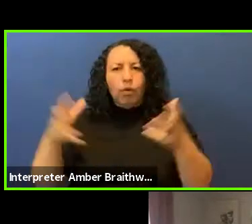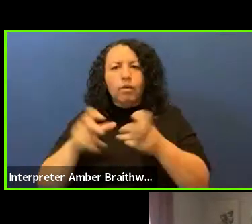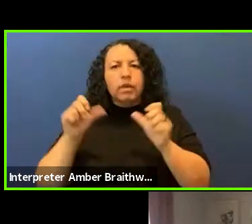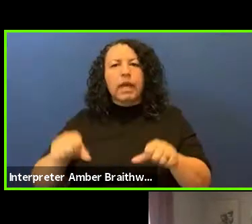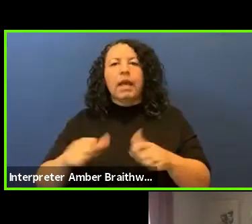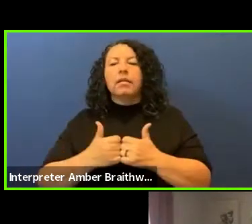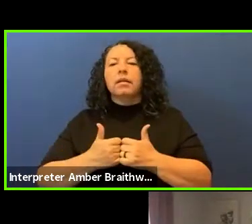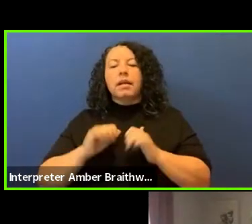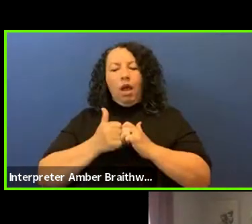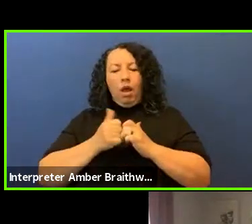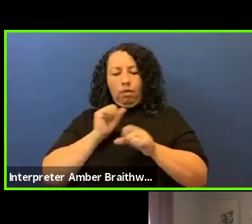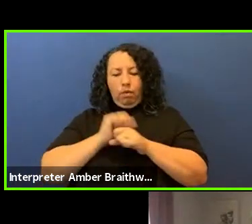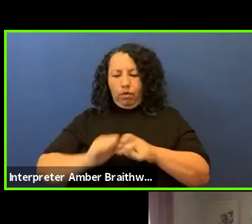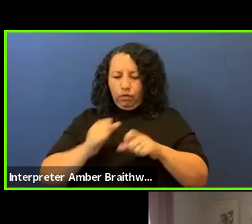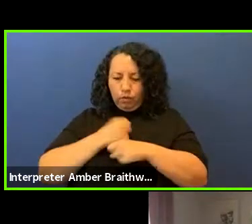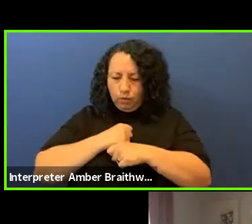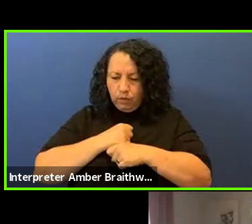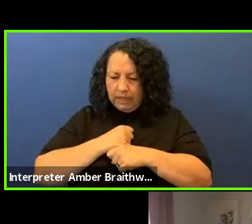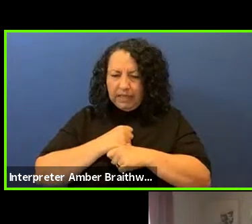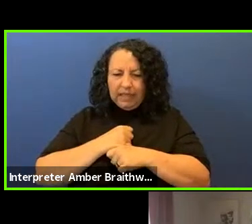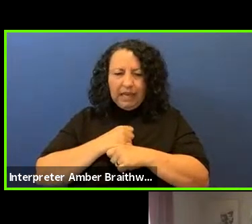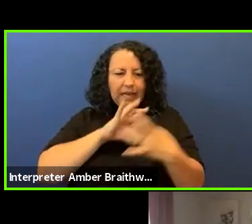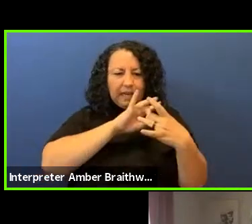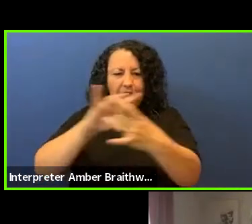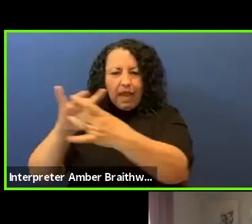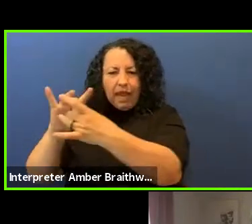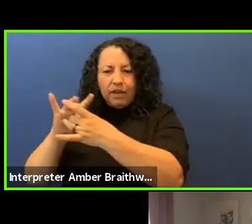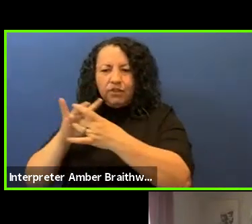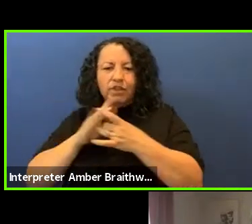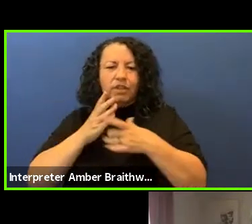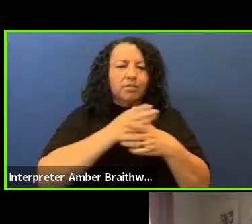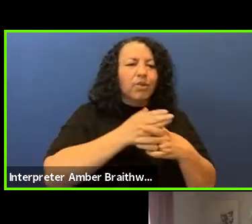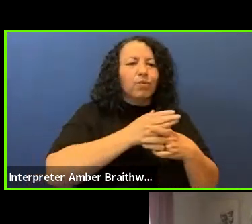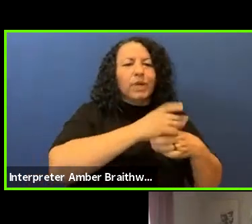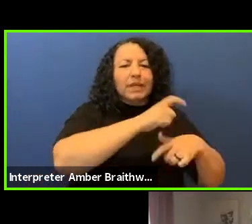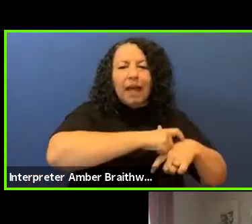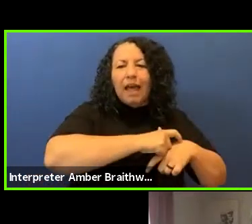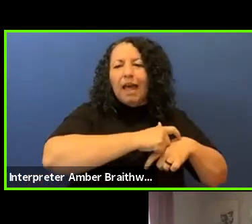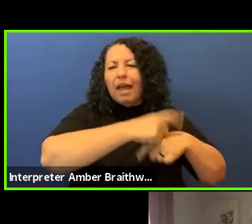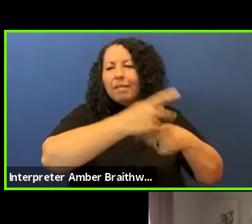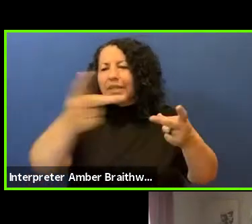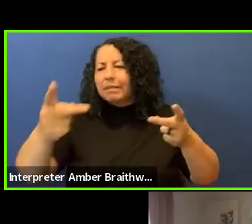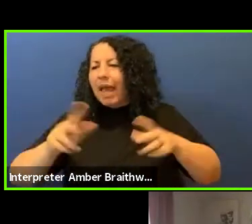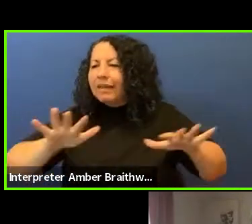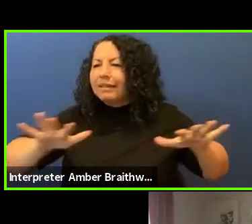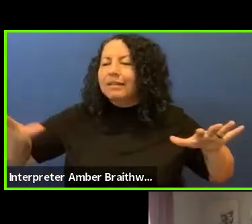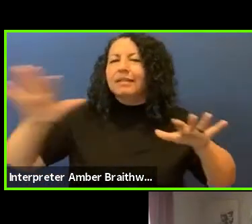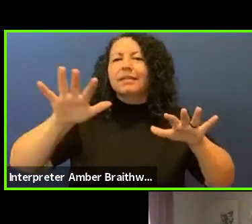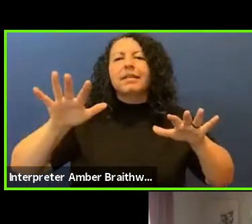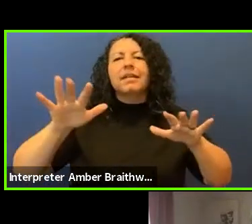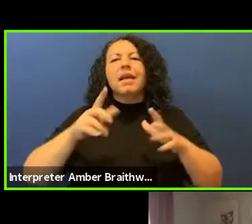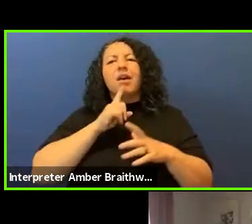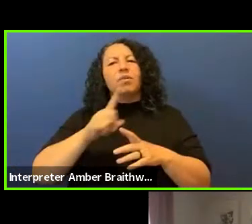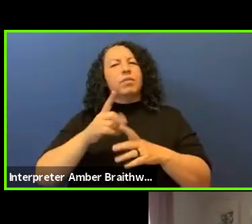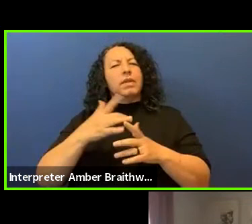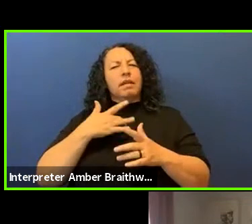dimensions of time and space, and especially how they are compelled to bring Indigenous Peoples' perspective and experience